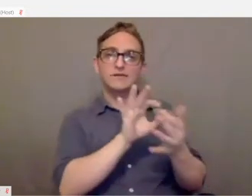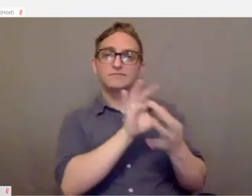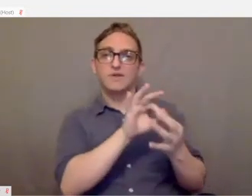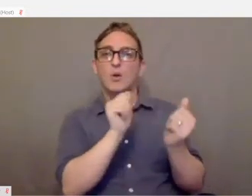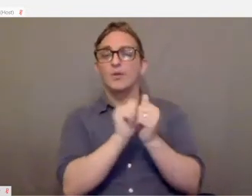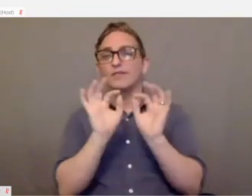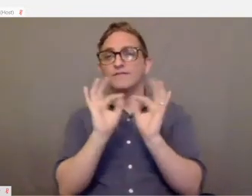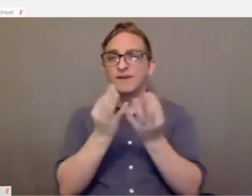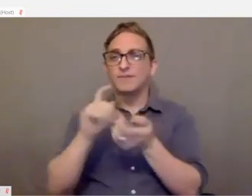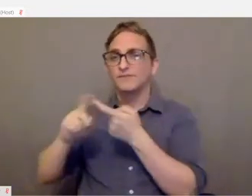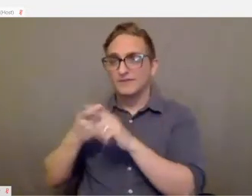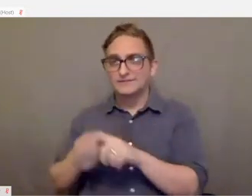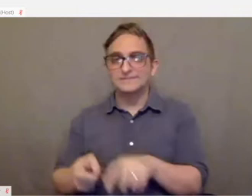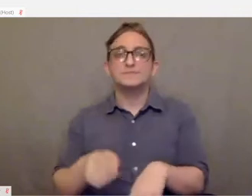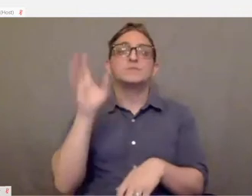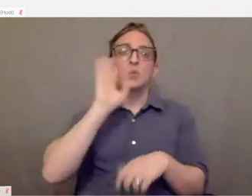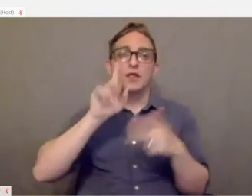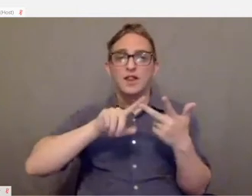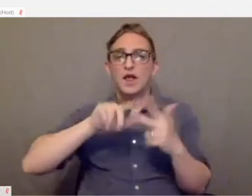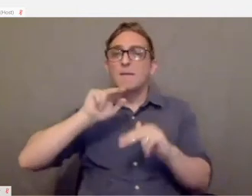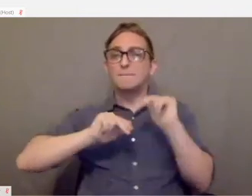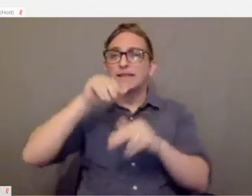We'll talk about built‑in console accessibilities.